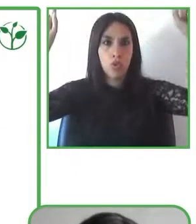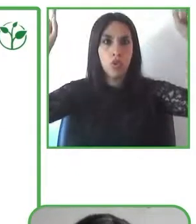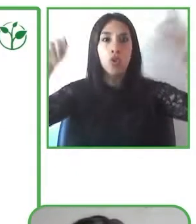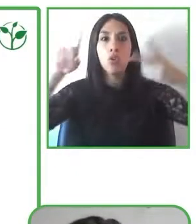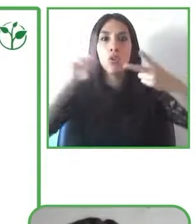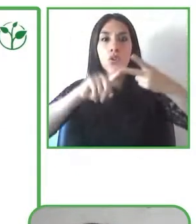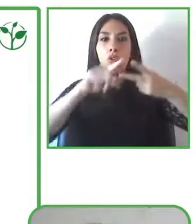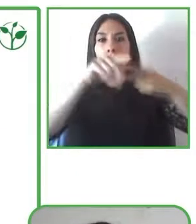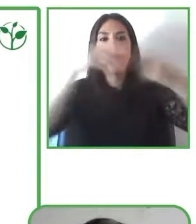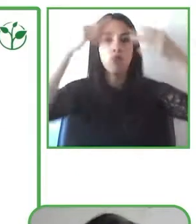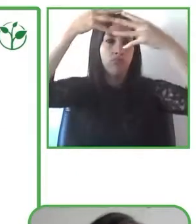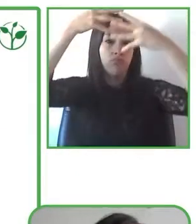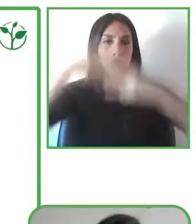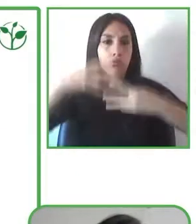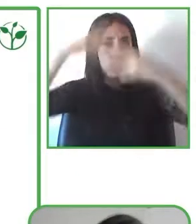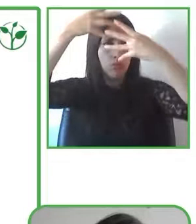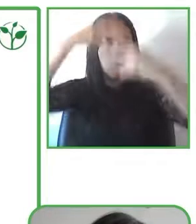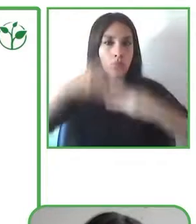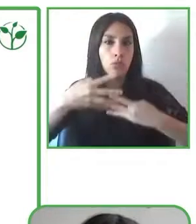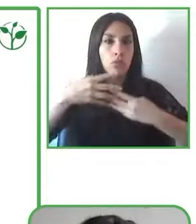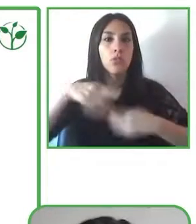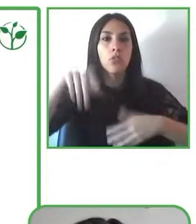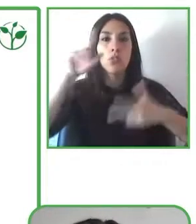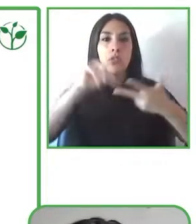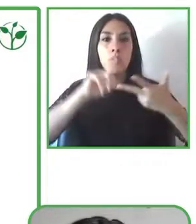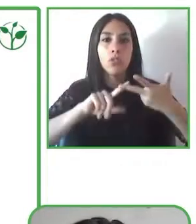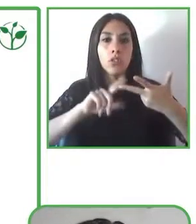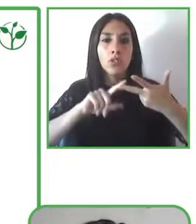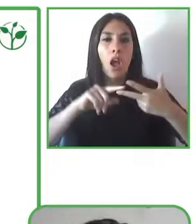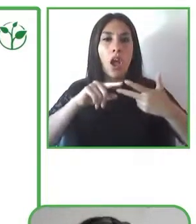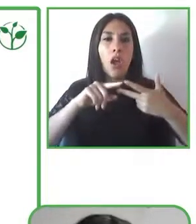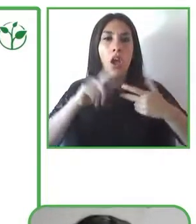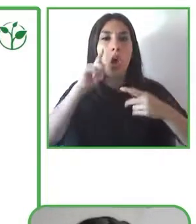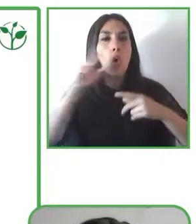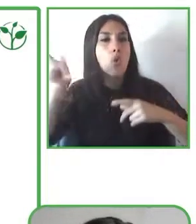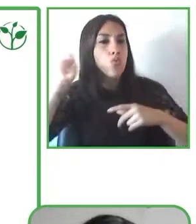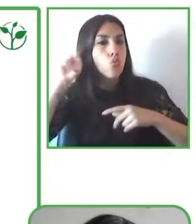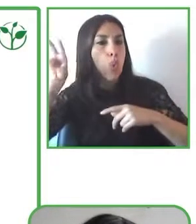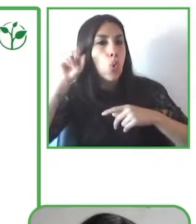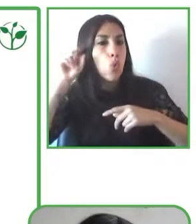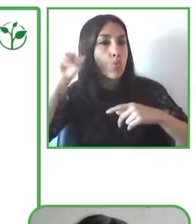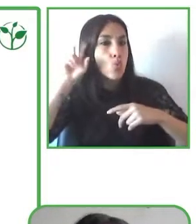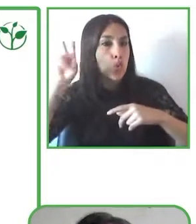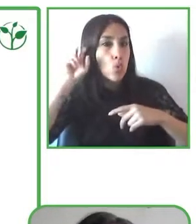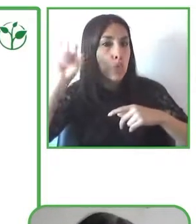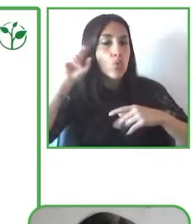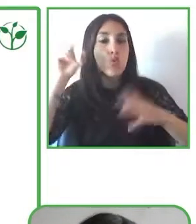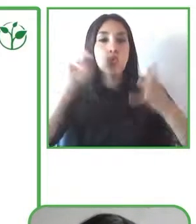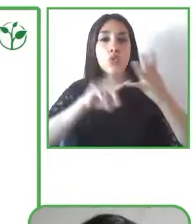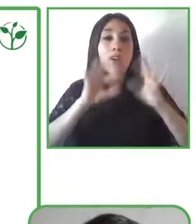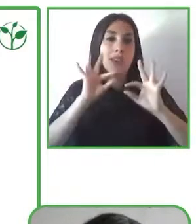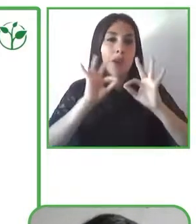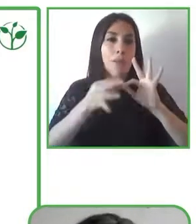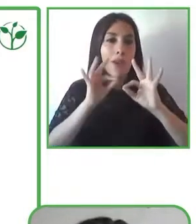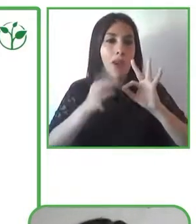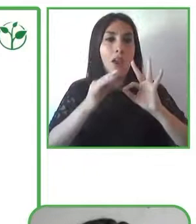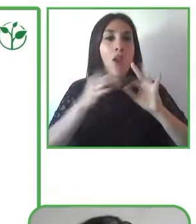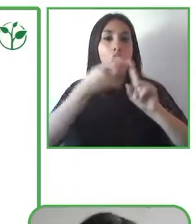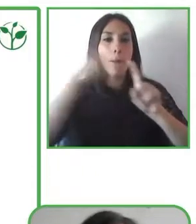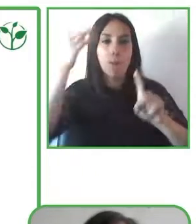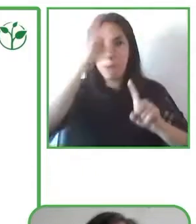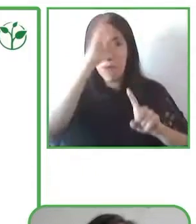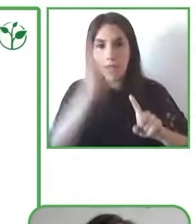Brazilian sign language, easy language and reading we work with animations and soundtracks so they